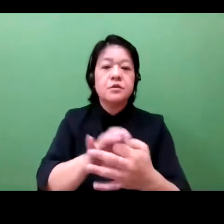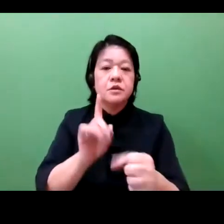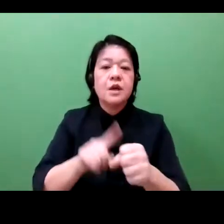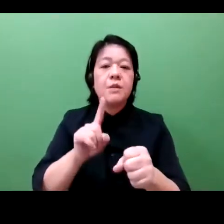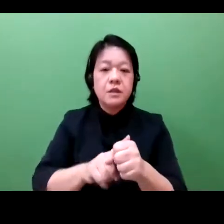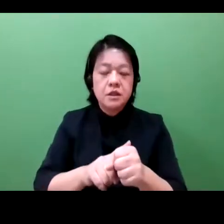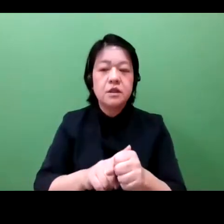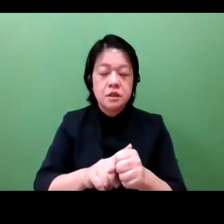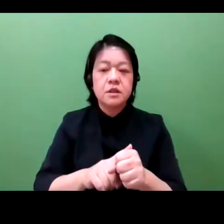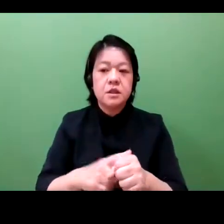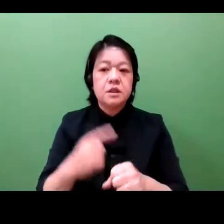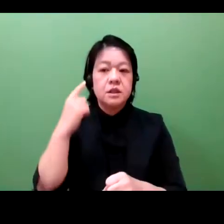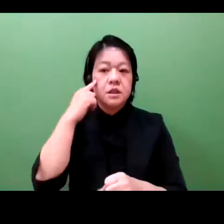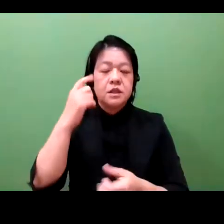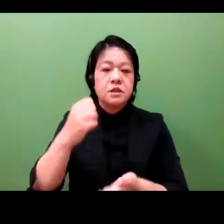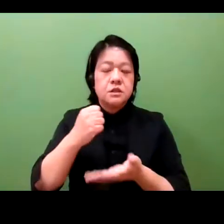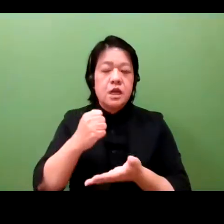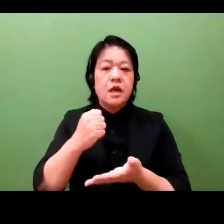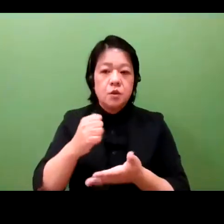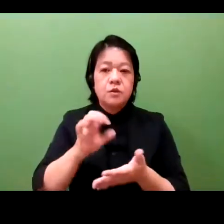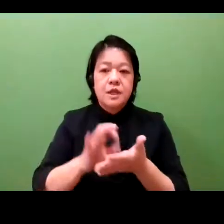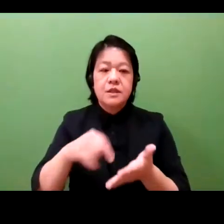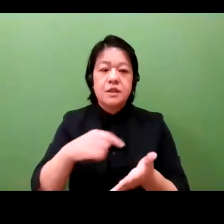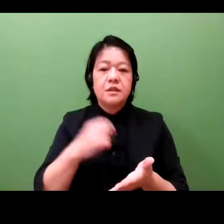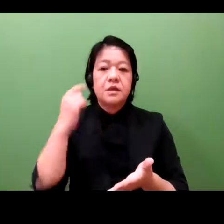And this is how we try to make the best use of IPs.